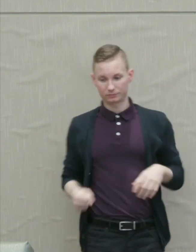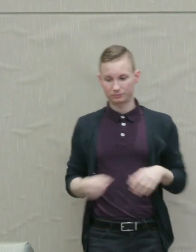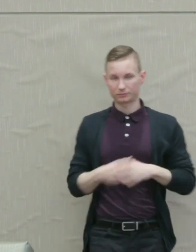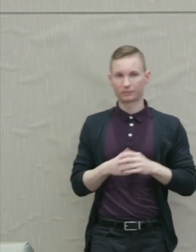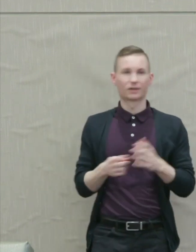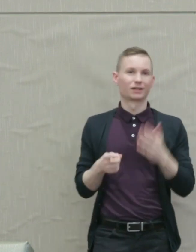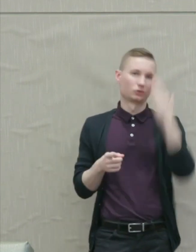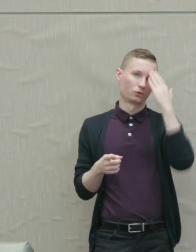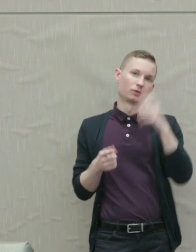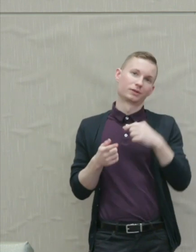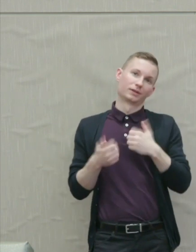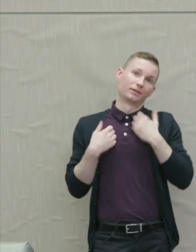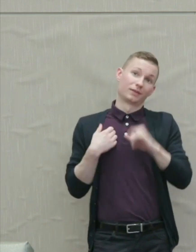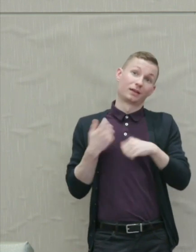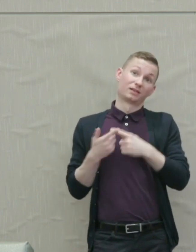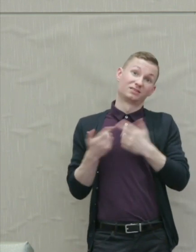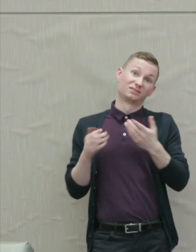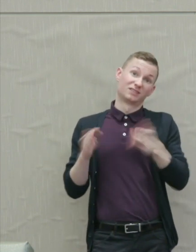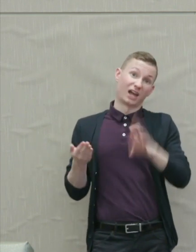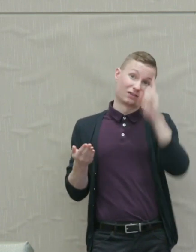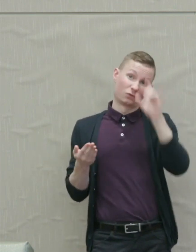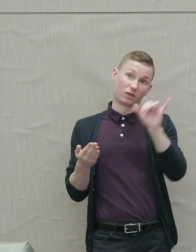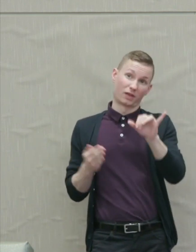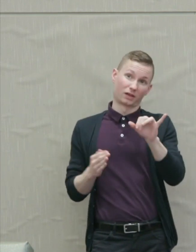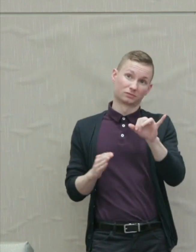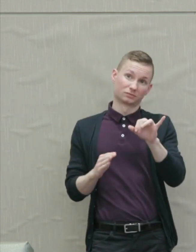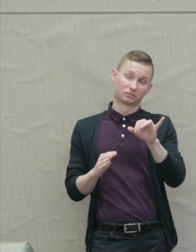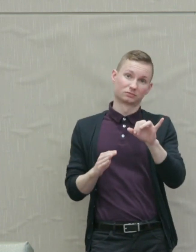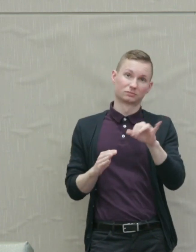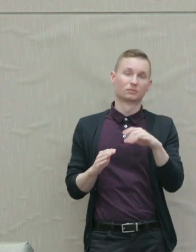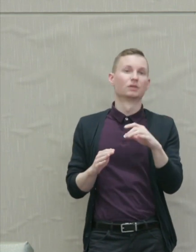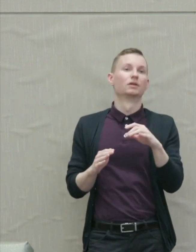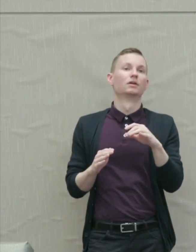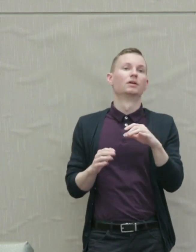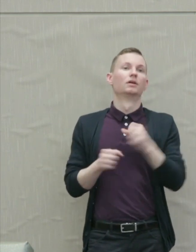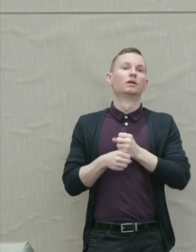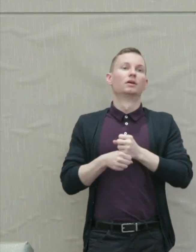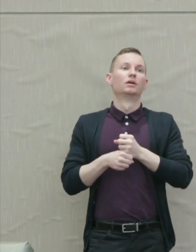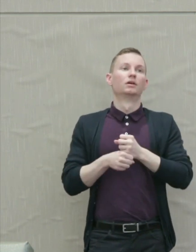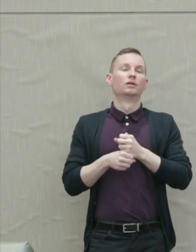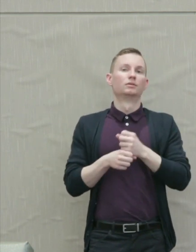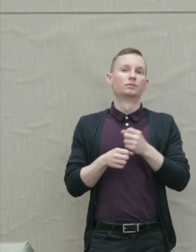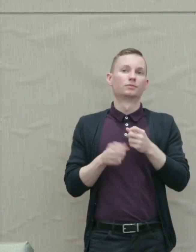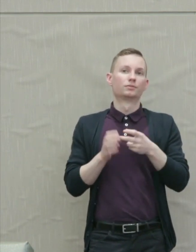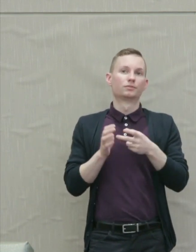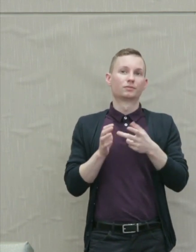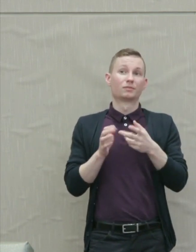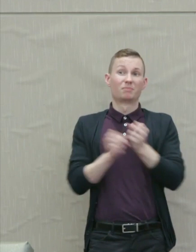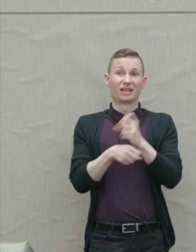course died for it. Martha Nussbaum: Making a future of justice and wellbeing is hard.